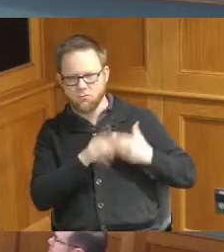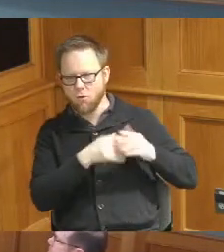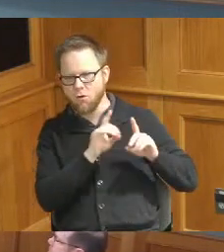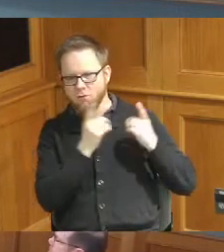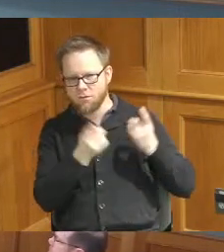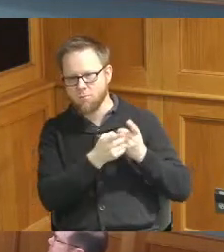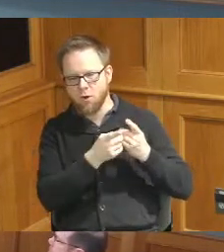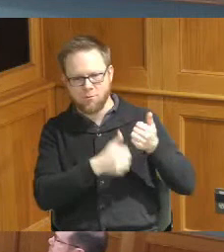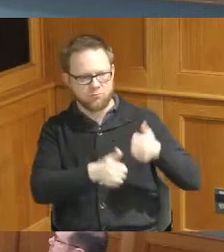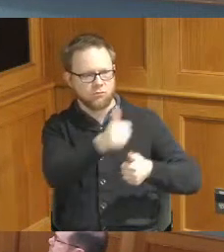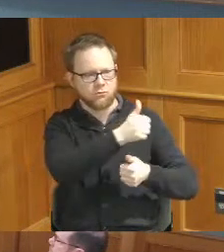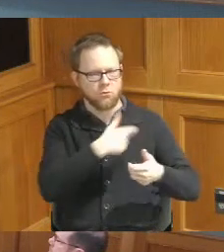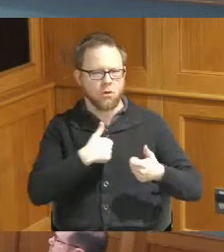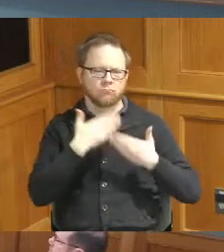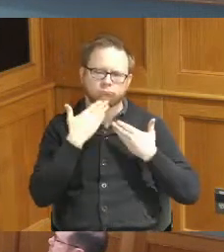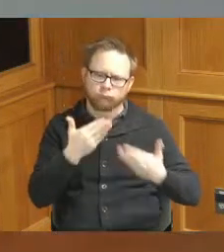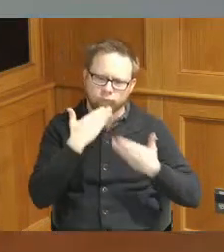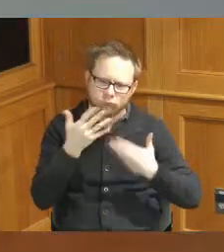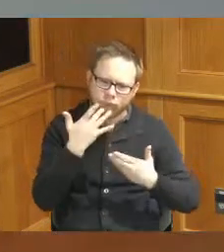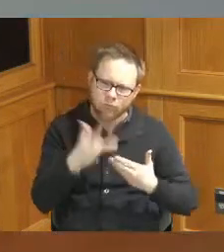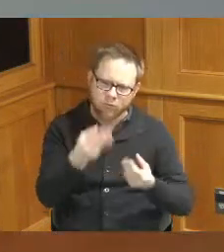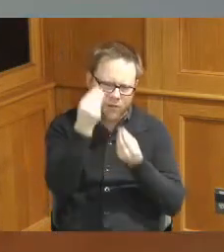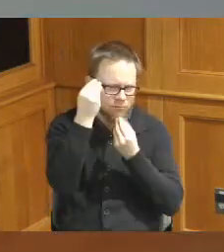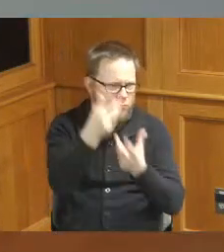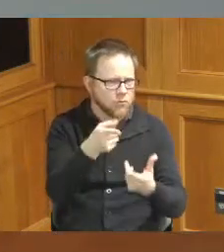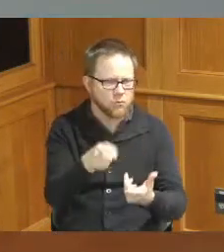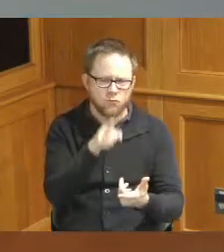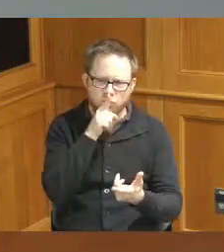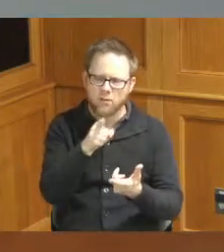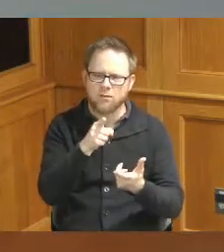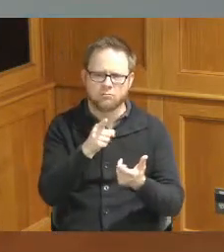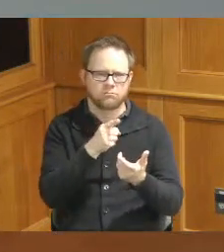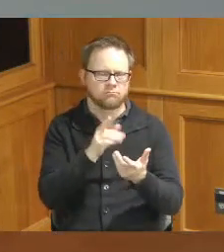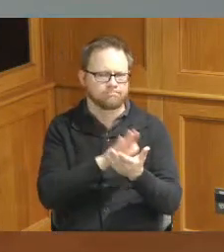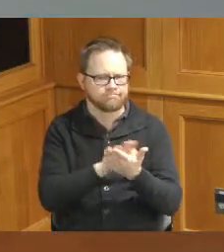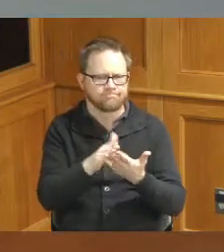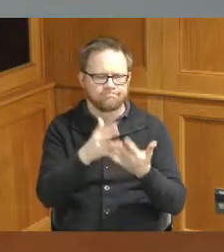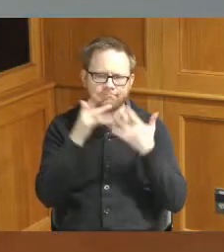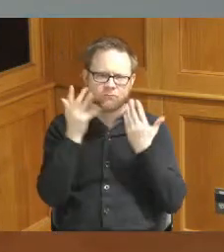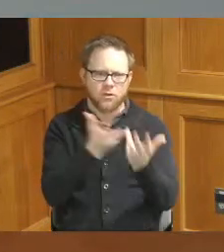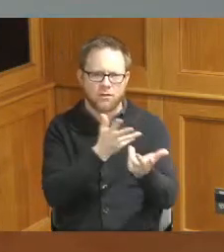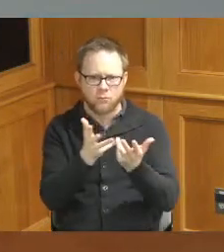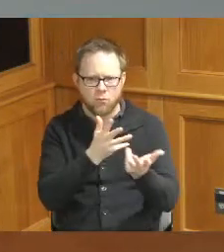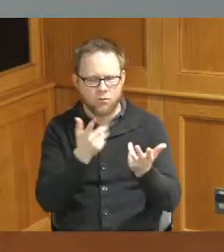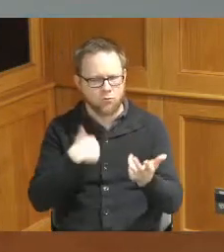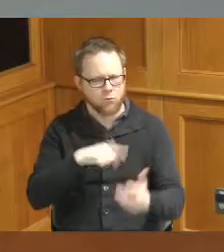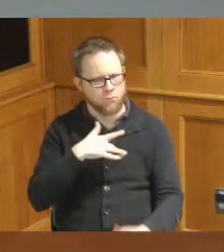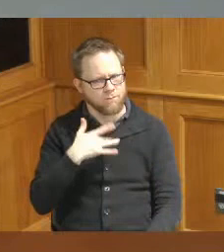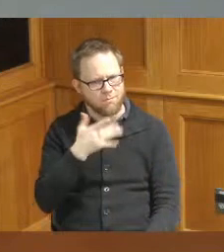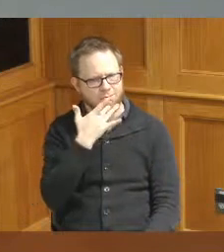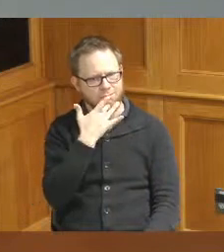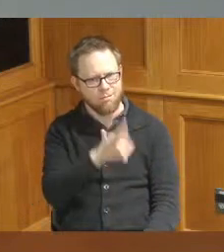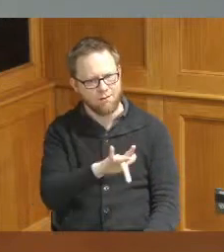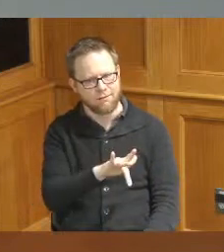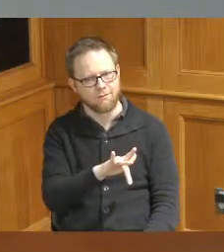just want to wish you the best of luck you've been an absolute pleasure to work with it's been our privilege to work with you over this time I know you're going to do fantastic things